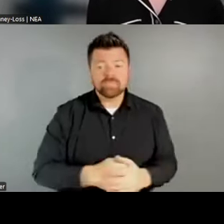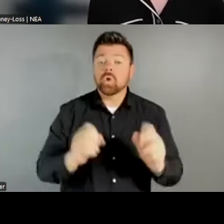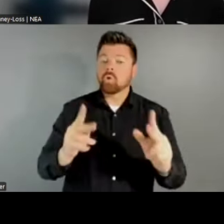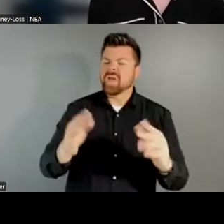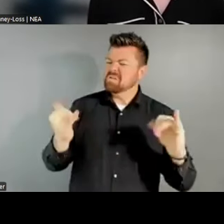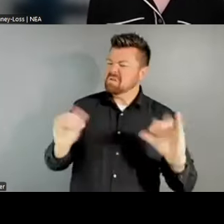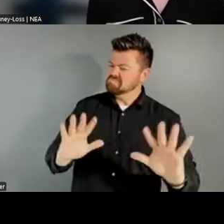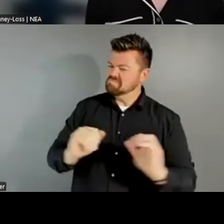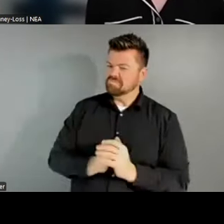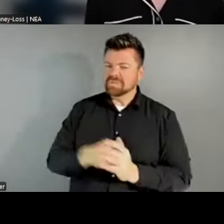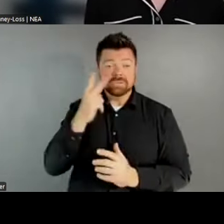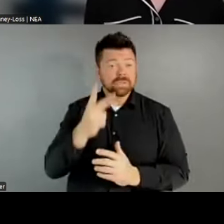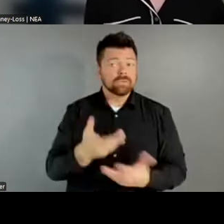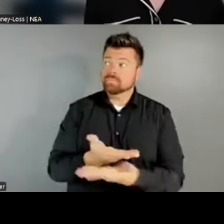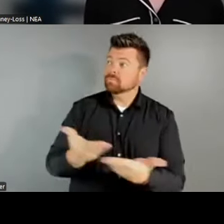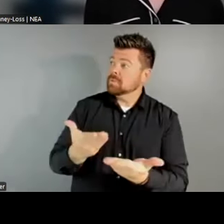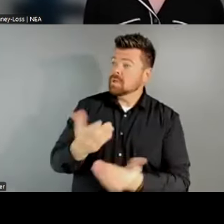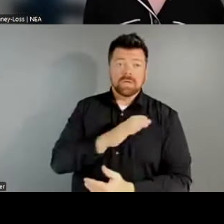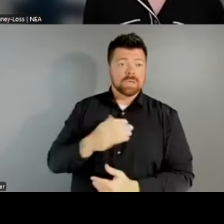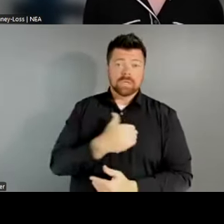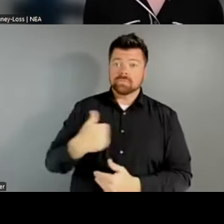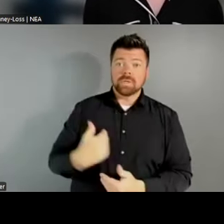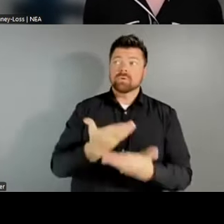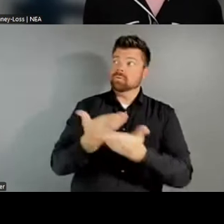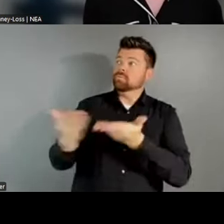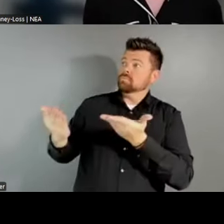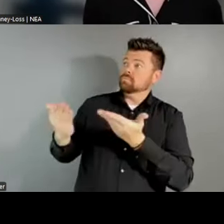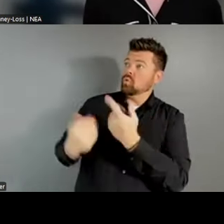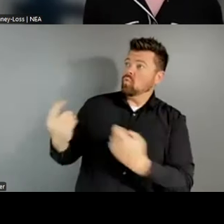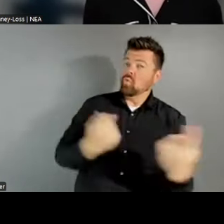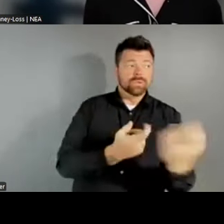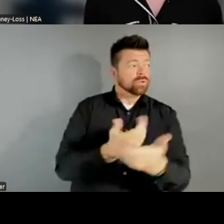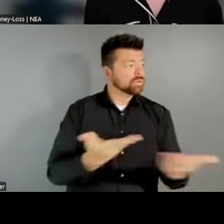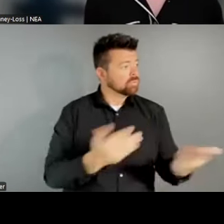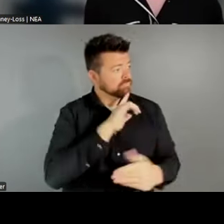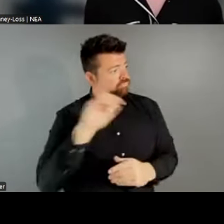and just see if any of the Council members have questions for the panel. No pressure,